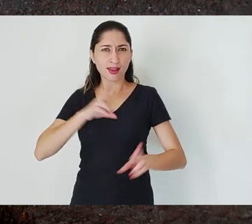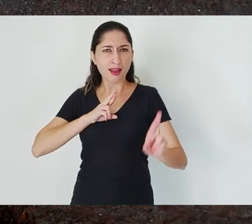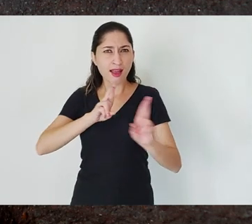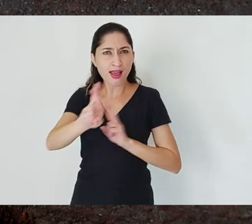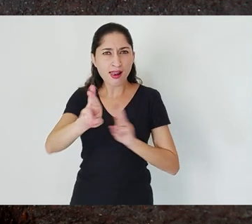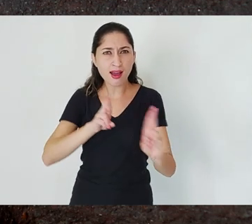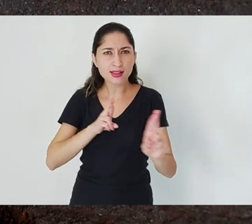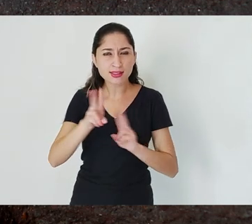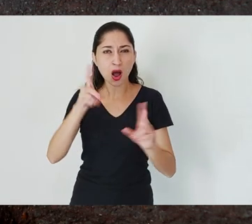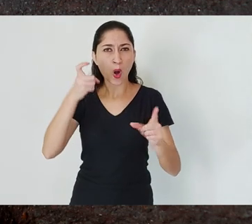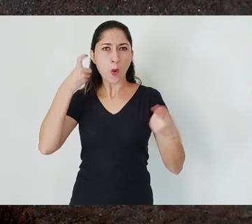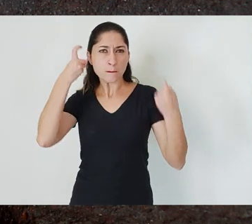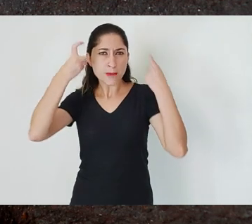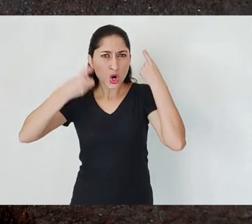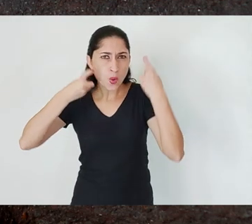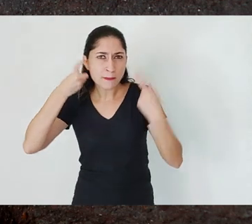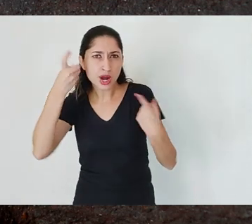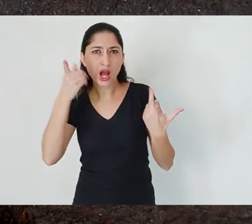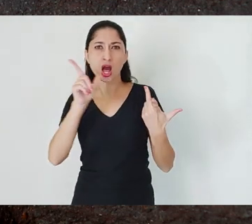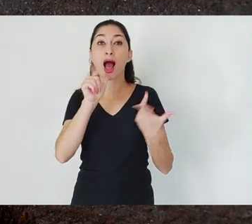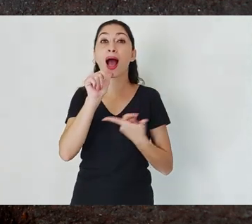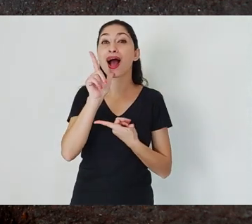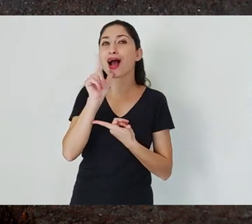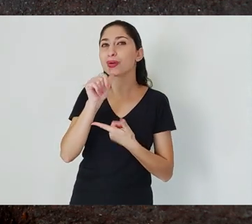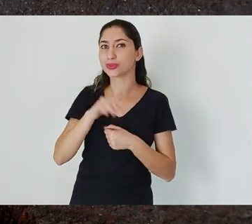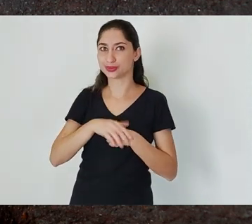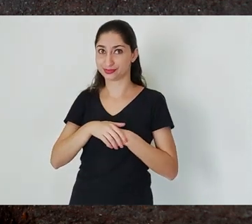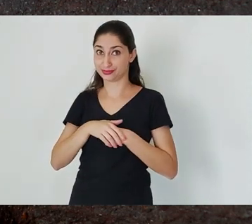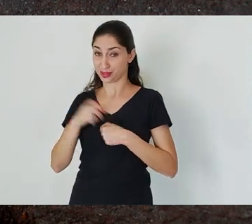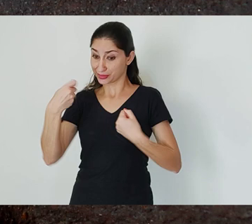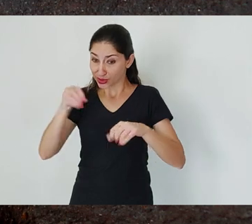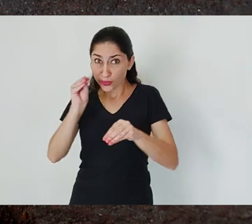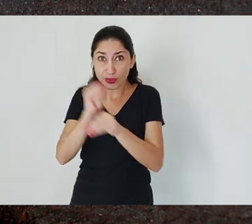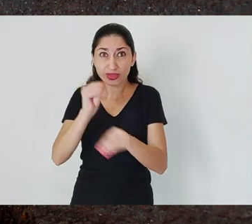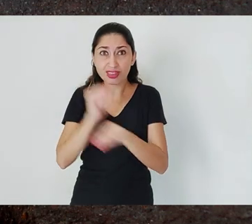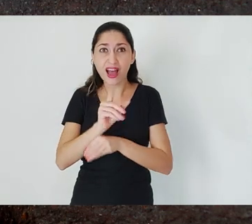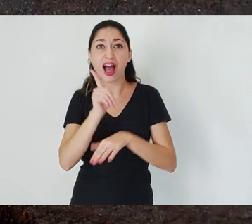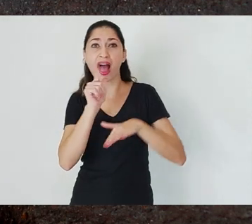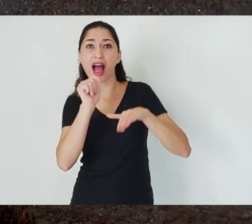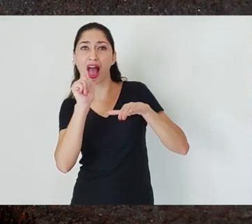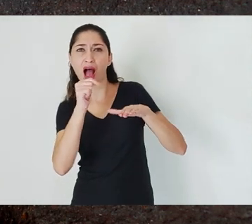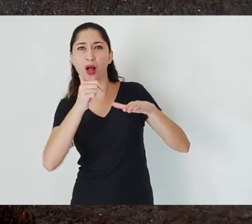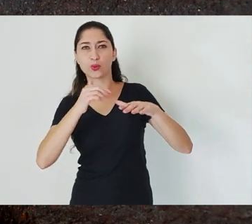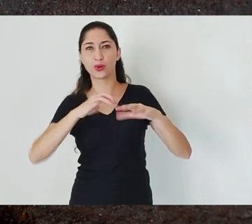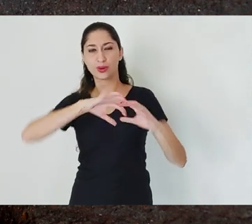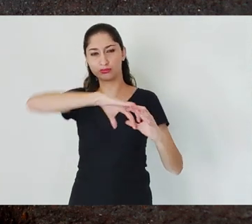concerned to keep aquifers which are groundwater reservoirs --